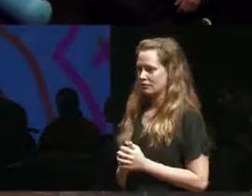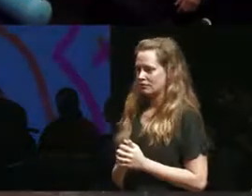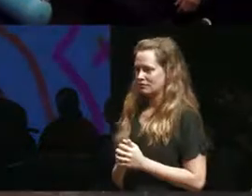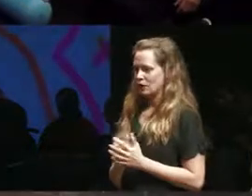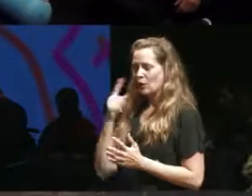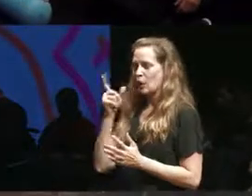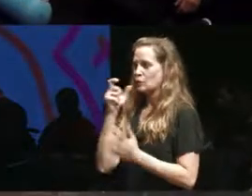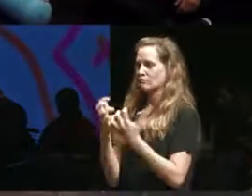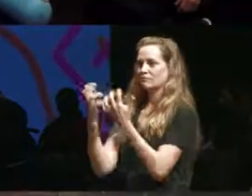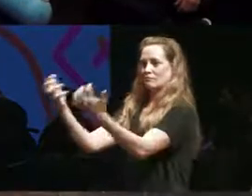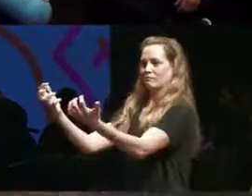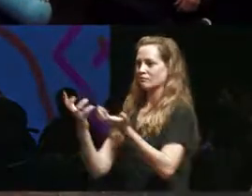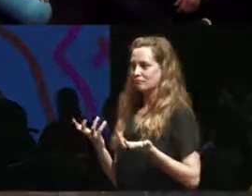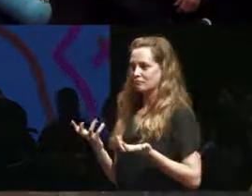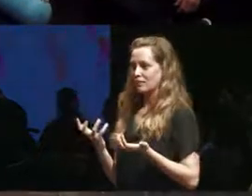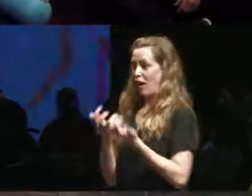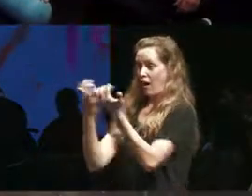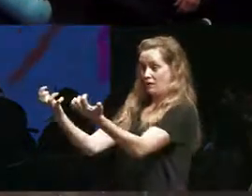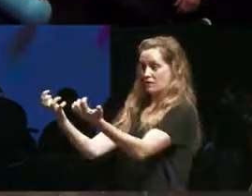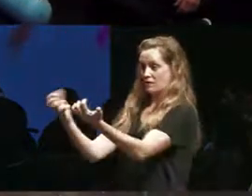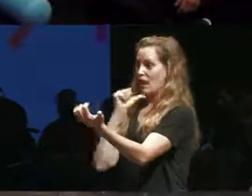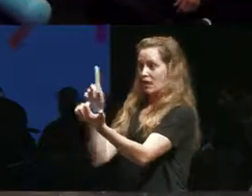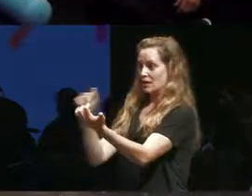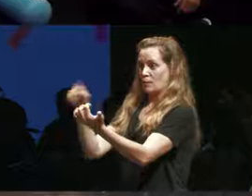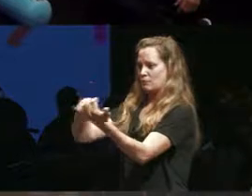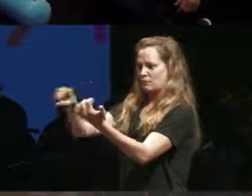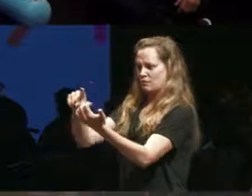that the mainstream audience is not disabled how do you know that you're